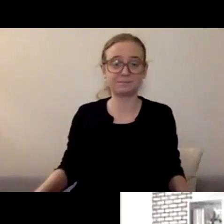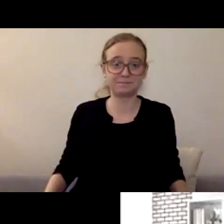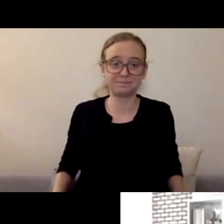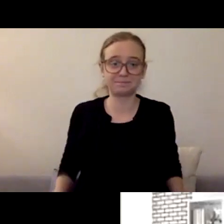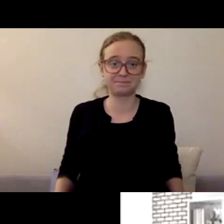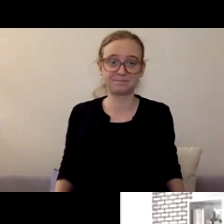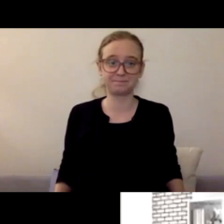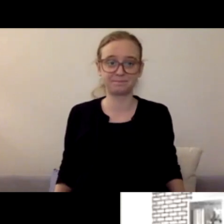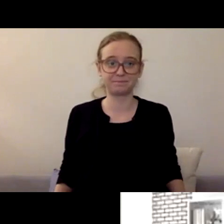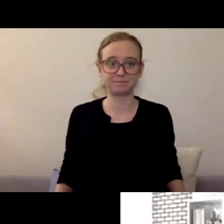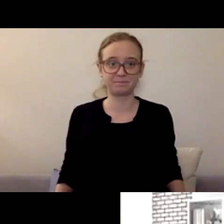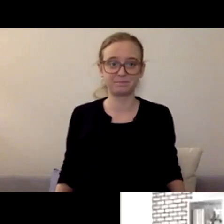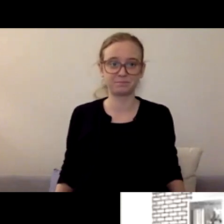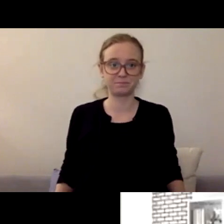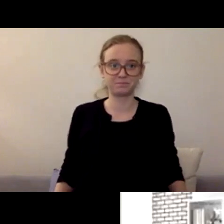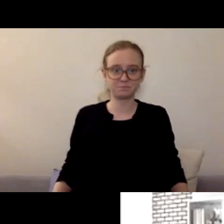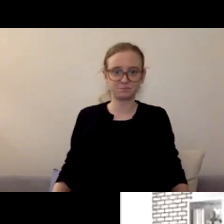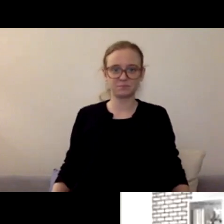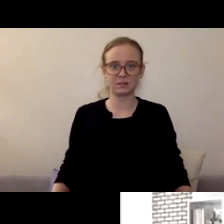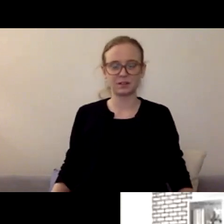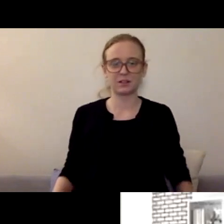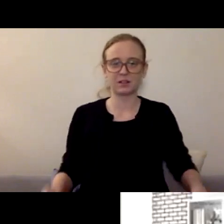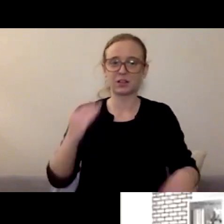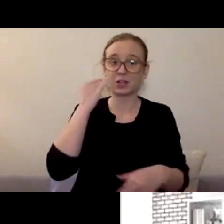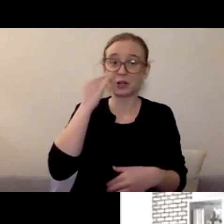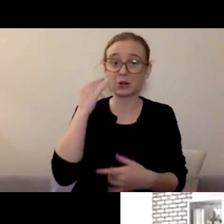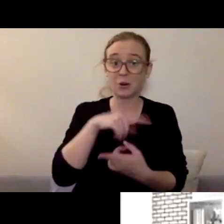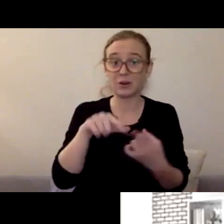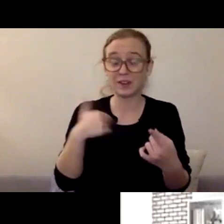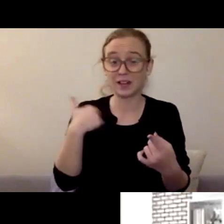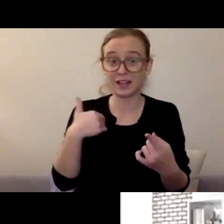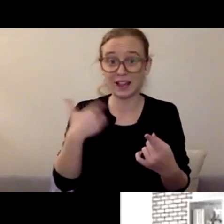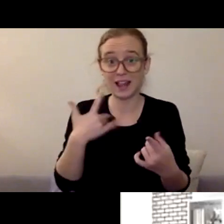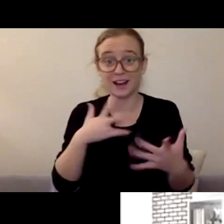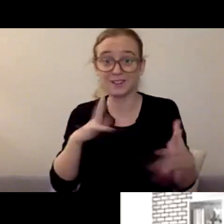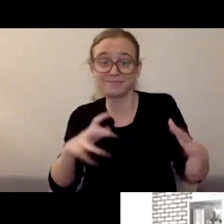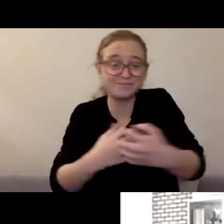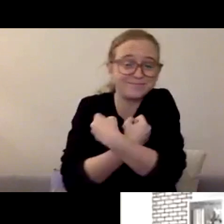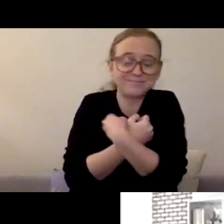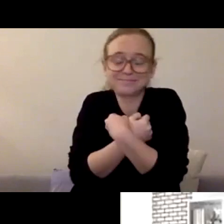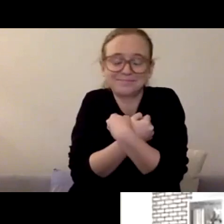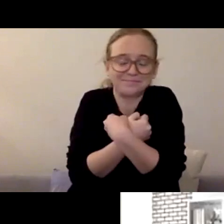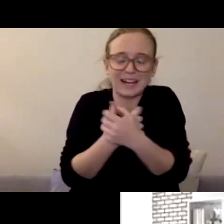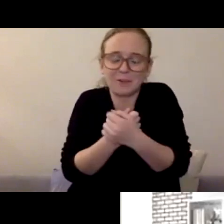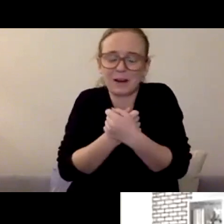When they're little, you can give them a hug and they give you a hug back and that feels good. You're not getting that right now. That's normal.